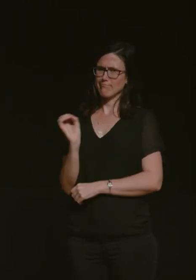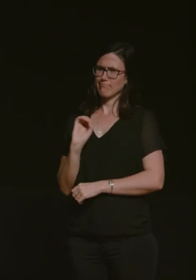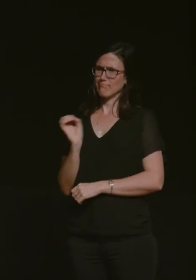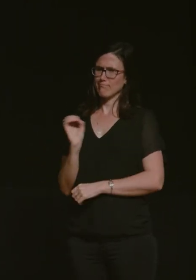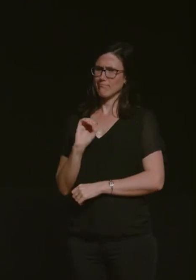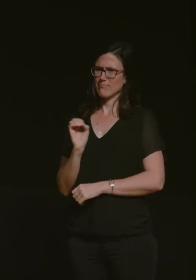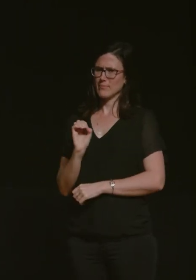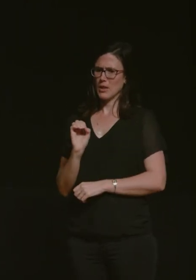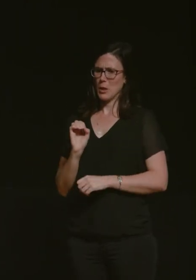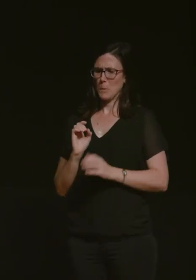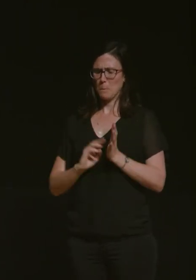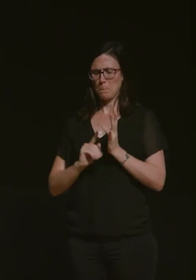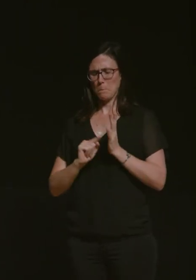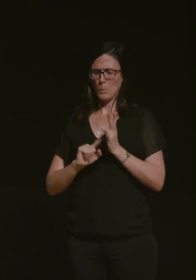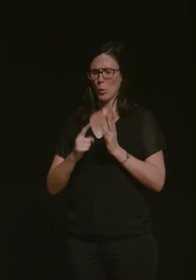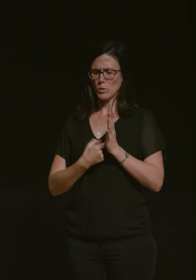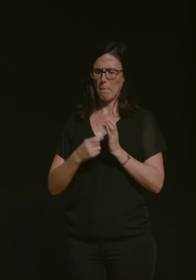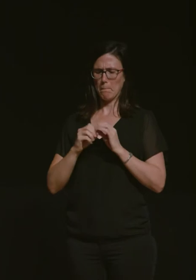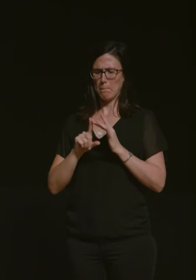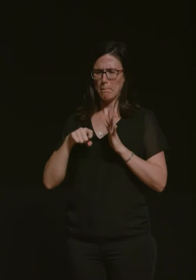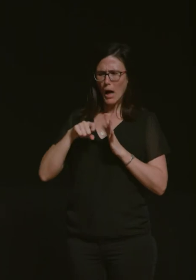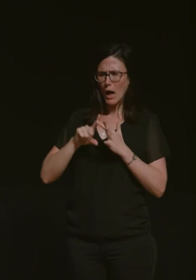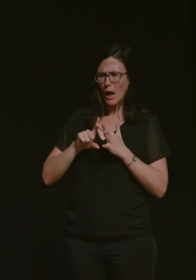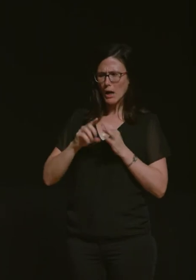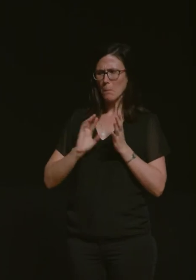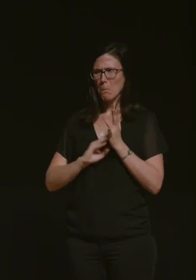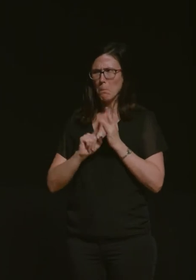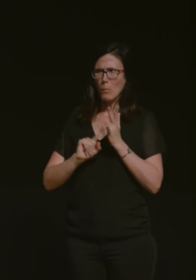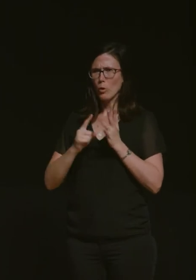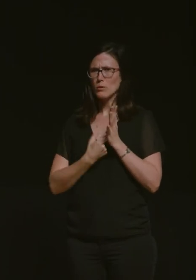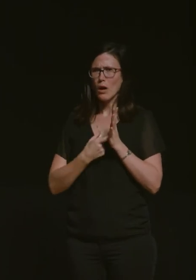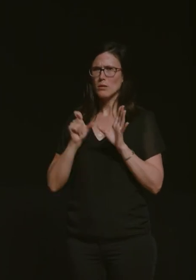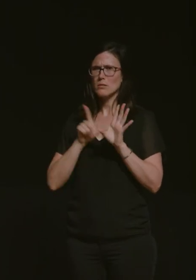motor but i'm going to get it wrong but i don't ride them um because specifically because